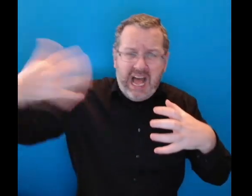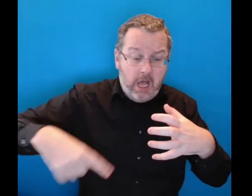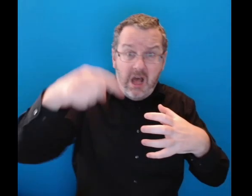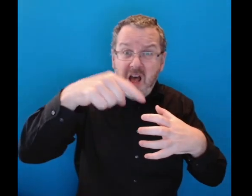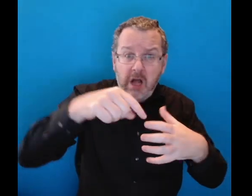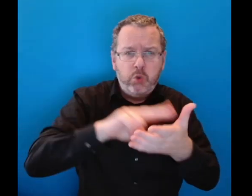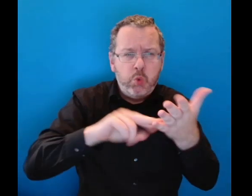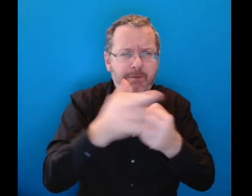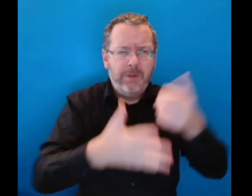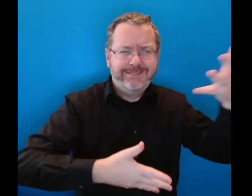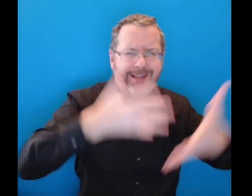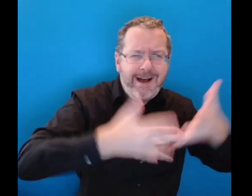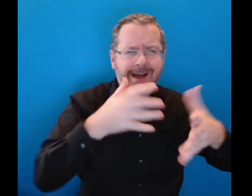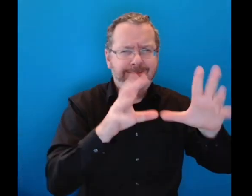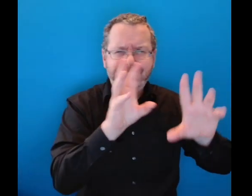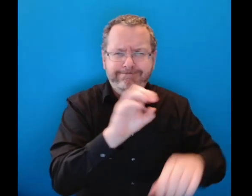so central to the existence of a Deaf person.